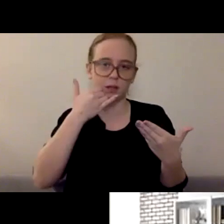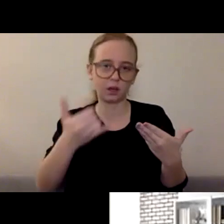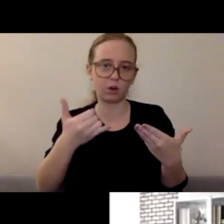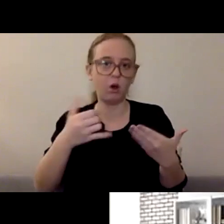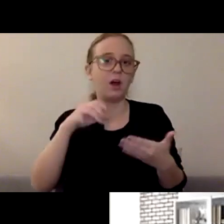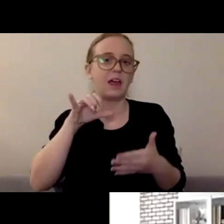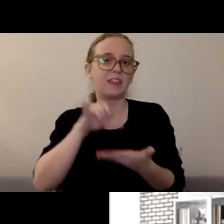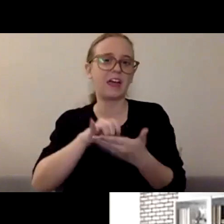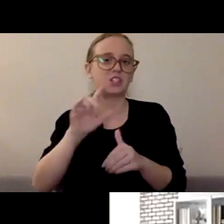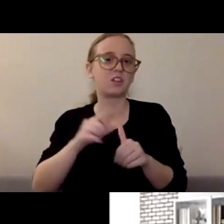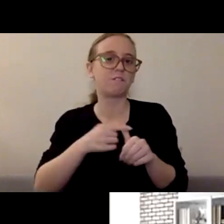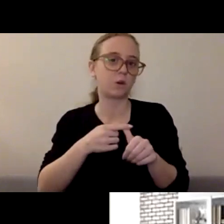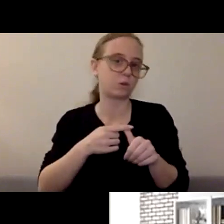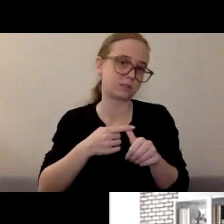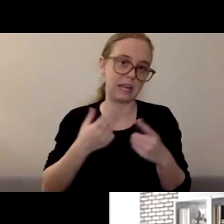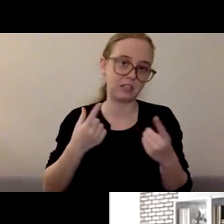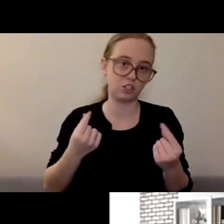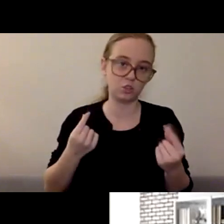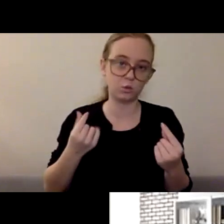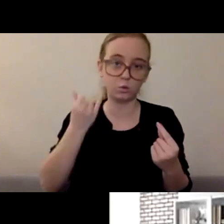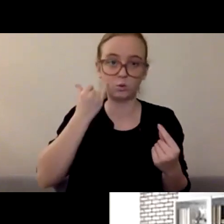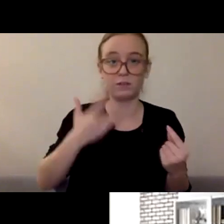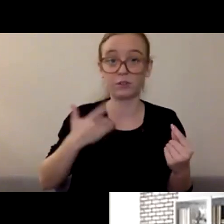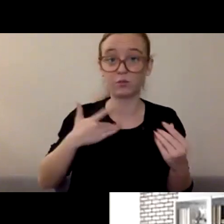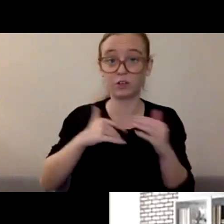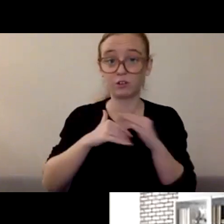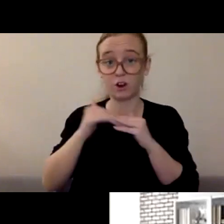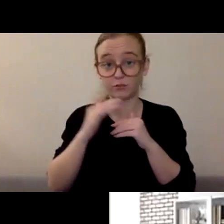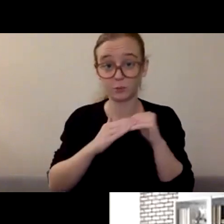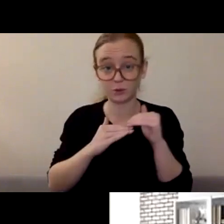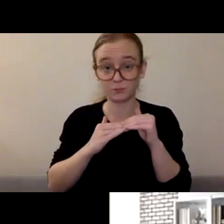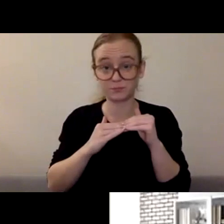If you're fortunate to have good connections with people,